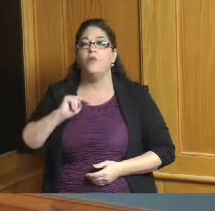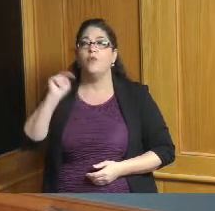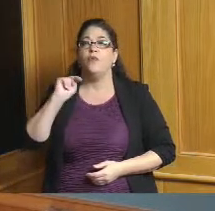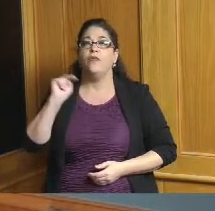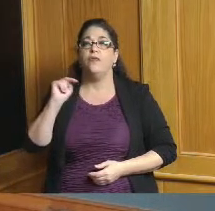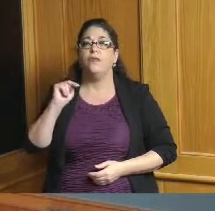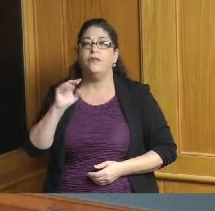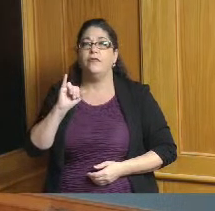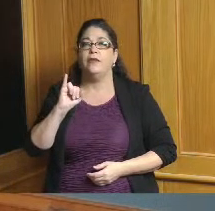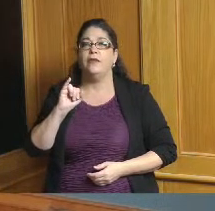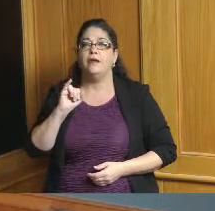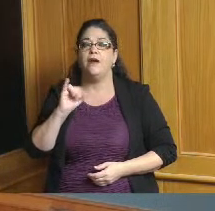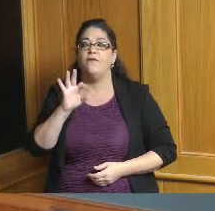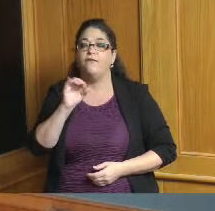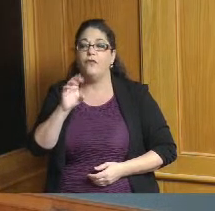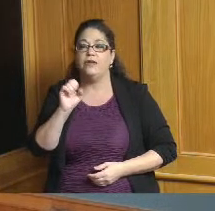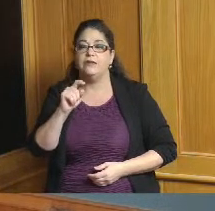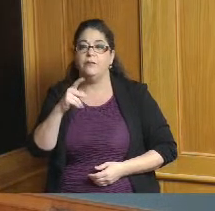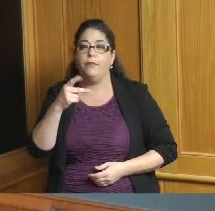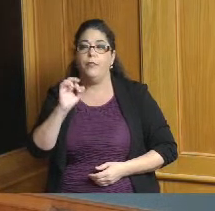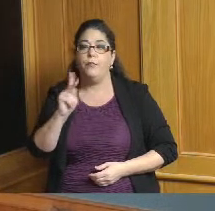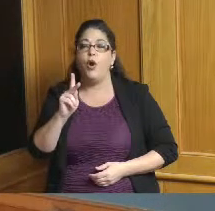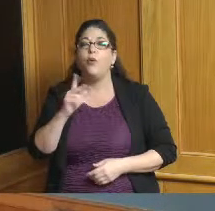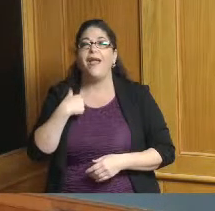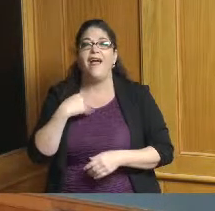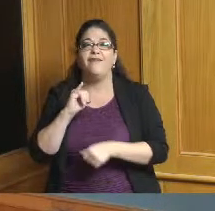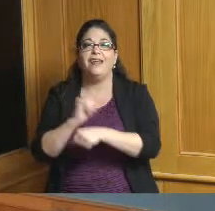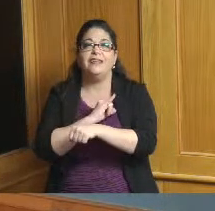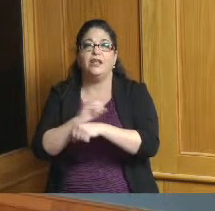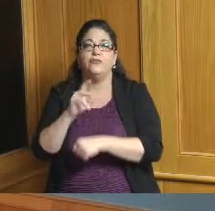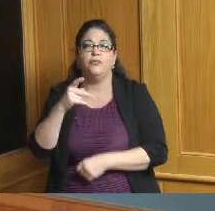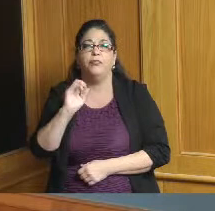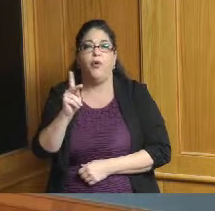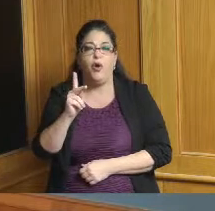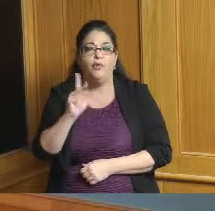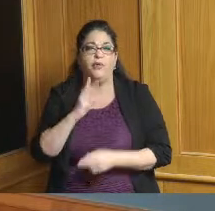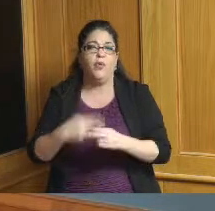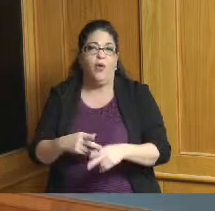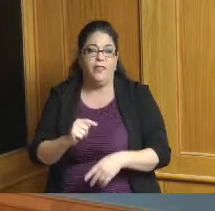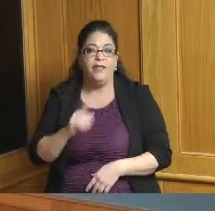familiar with Forest Parks that's our oldest commercial area that's like the original business